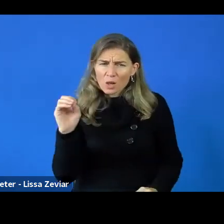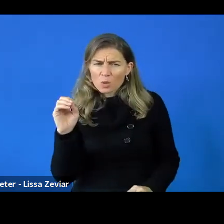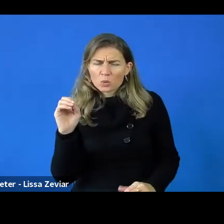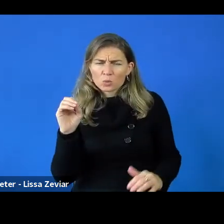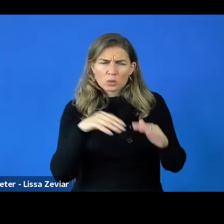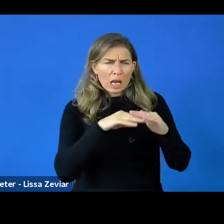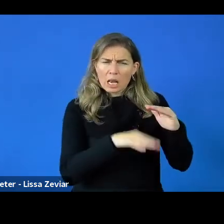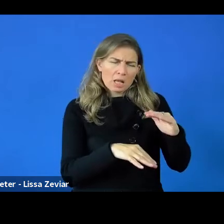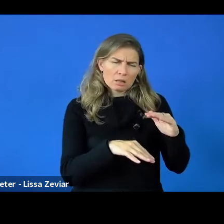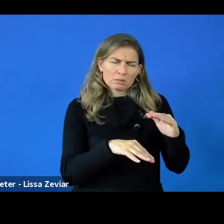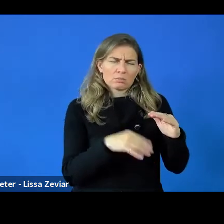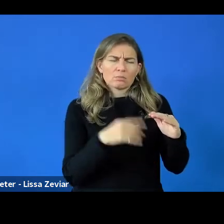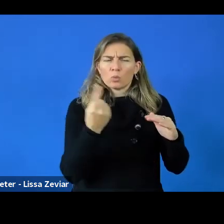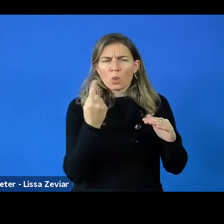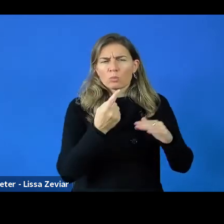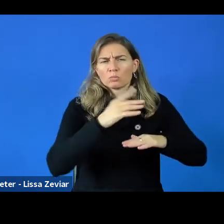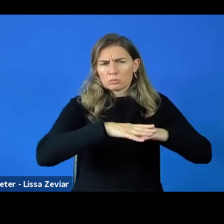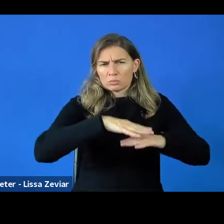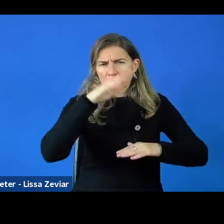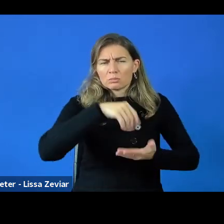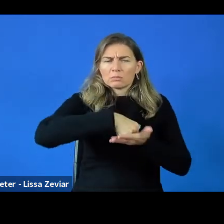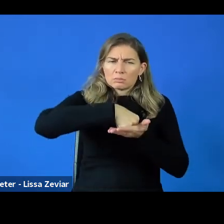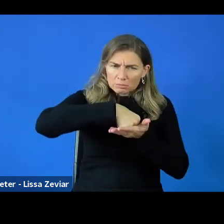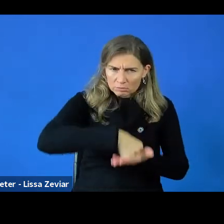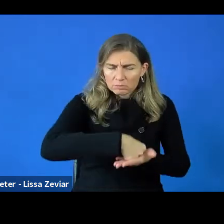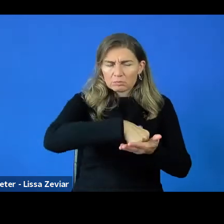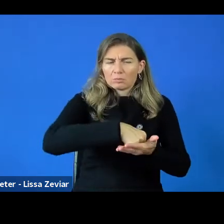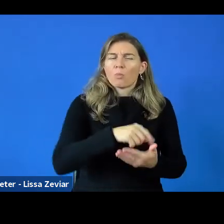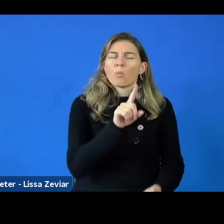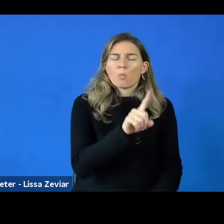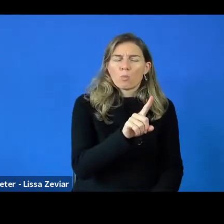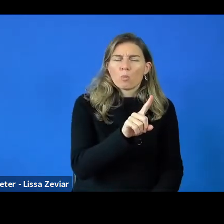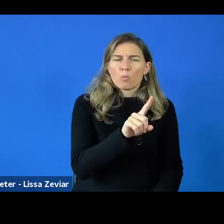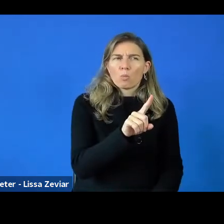So, you would always have a least 36 person/month.